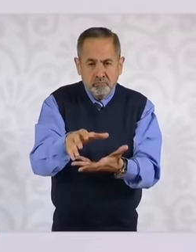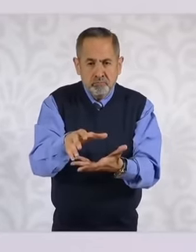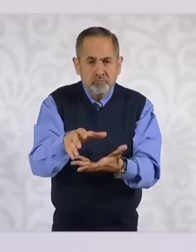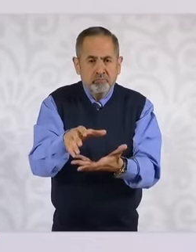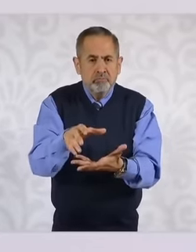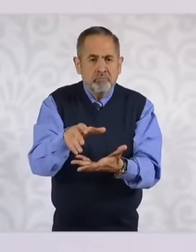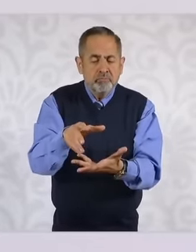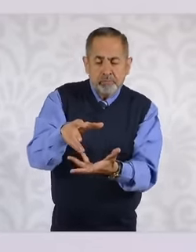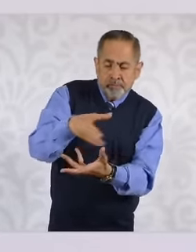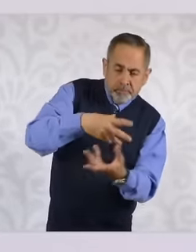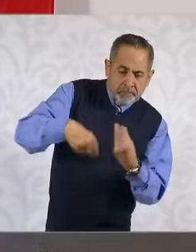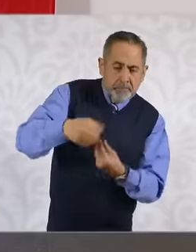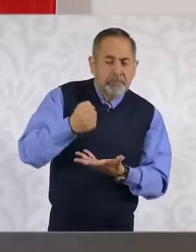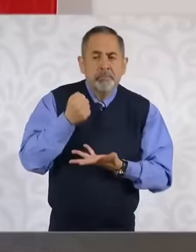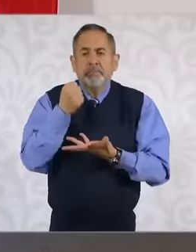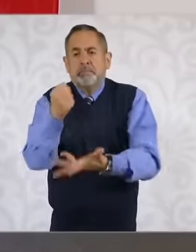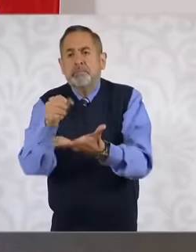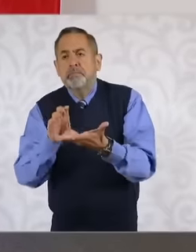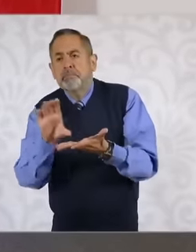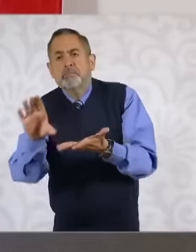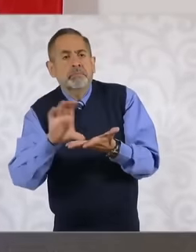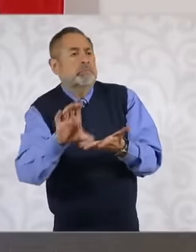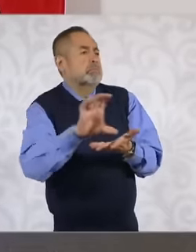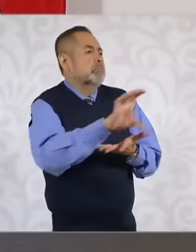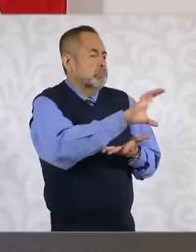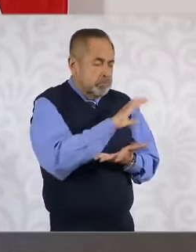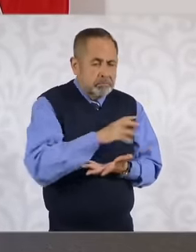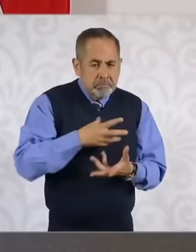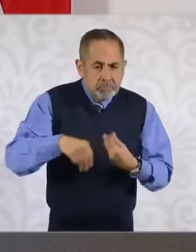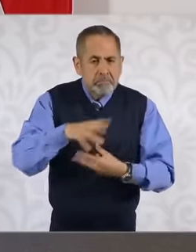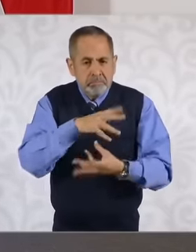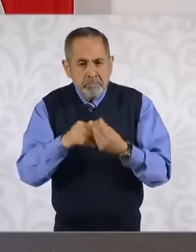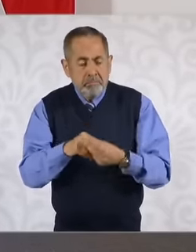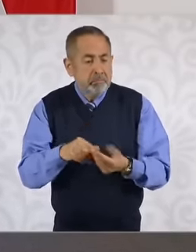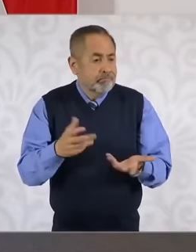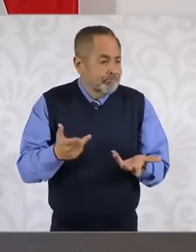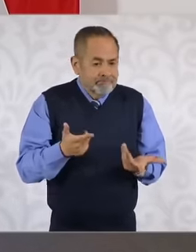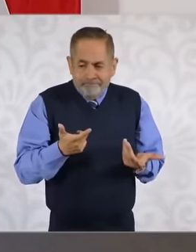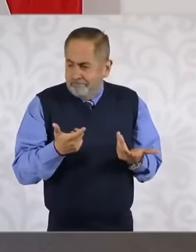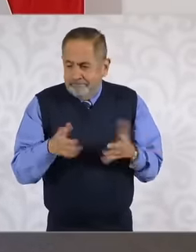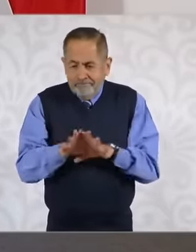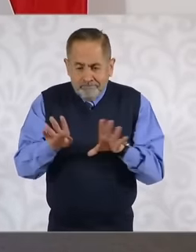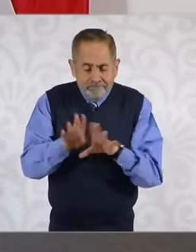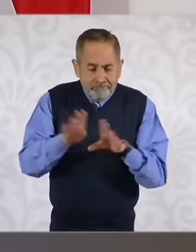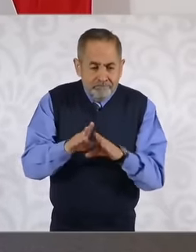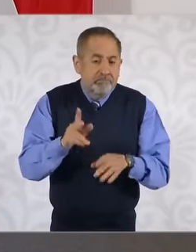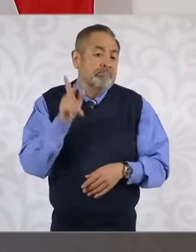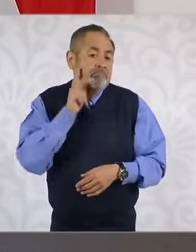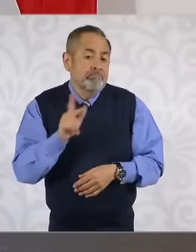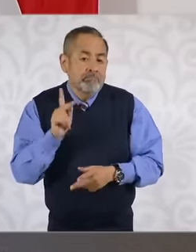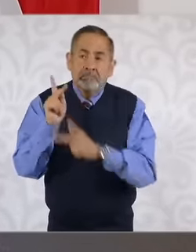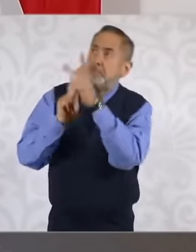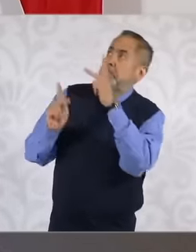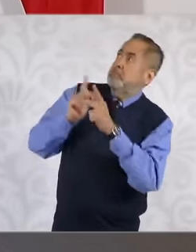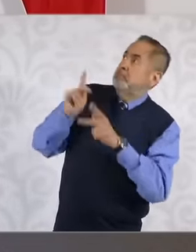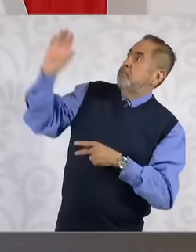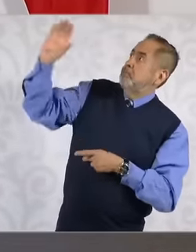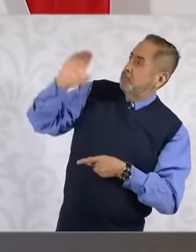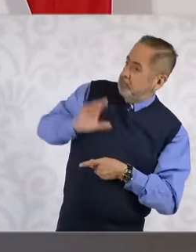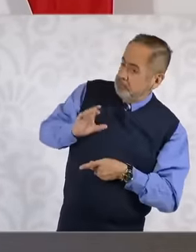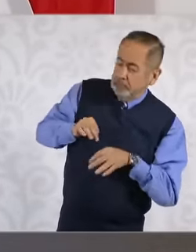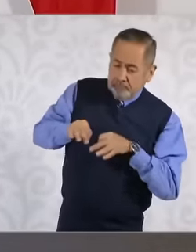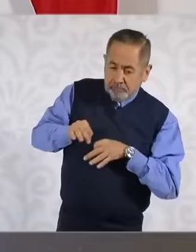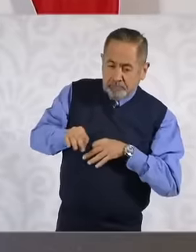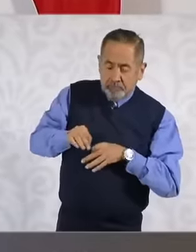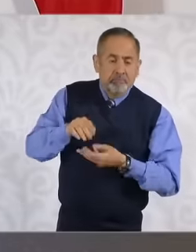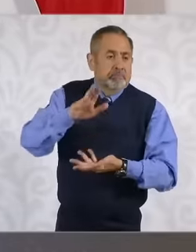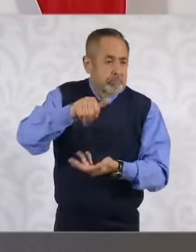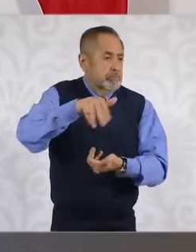budgetary terms and in order to operate Pemex they went into debt that was their way Gurría recognized it